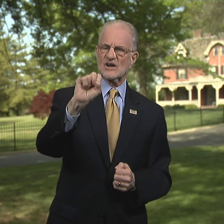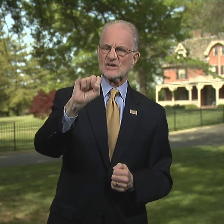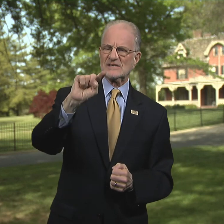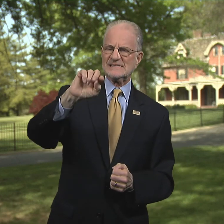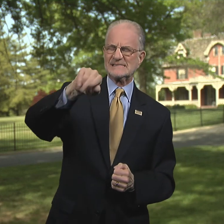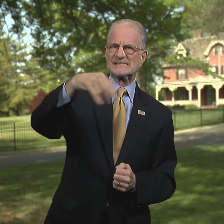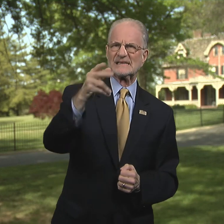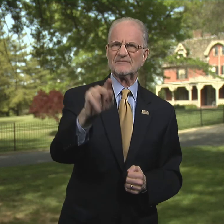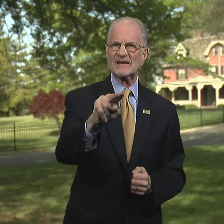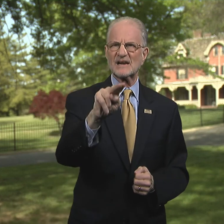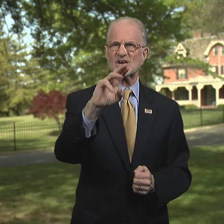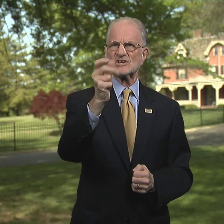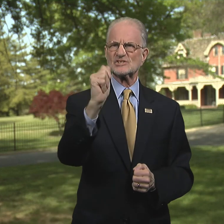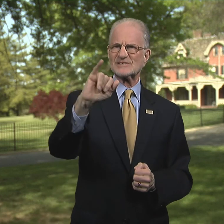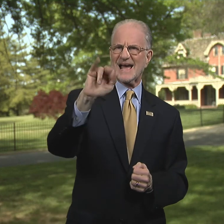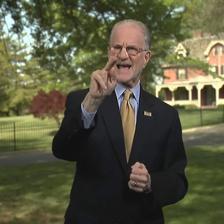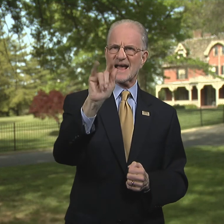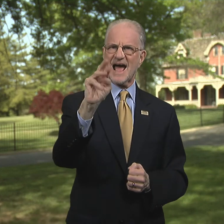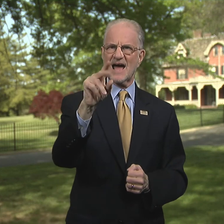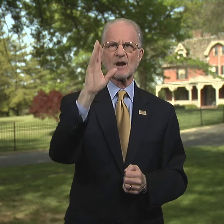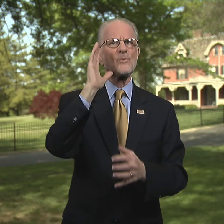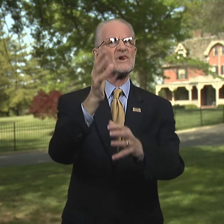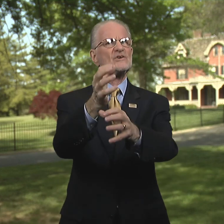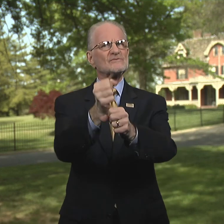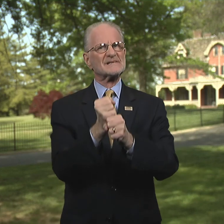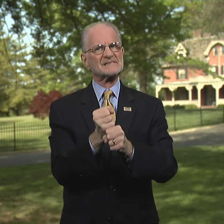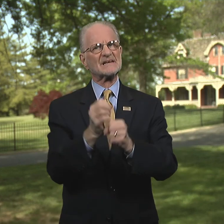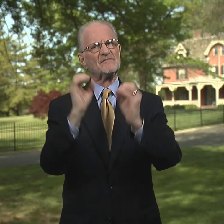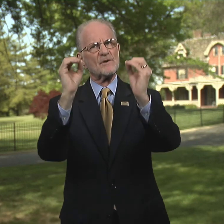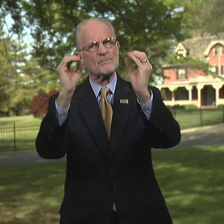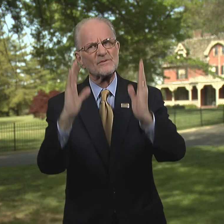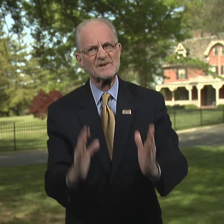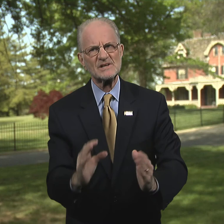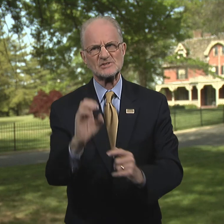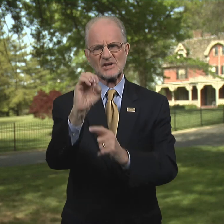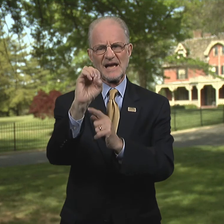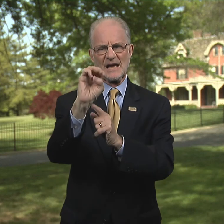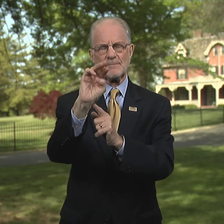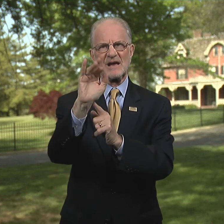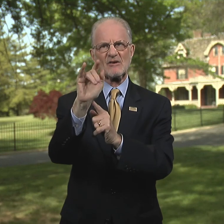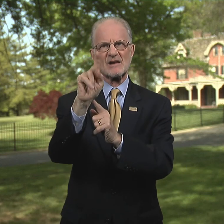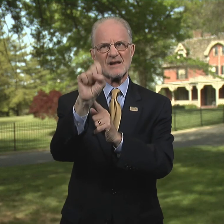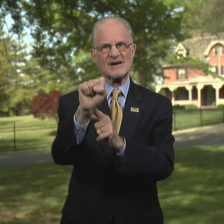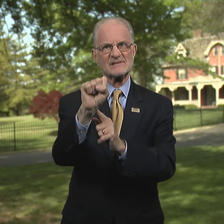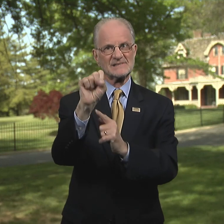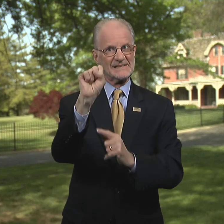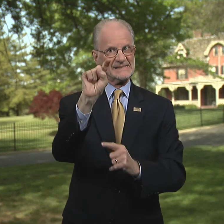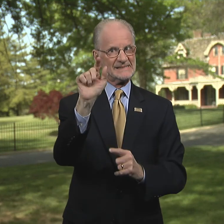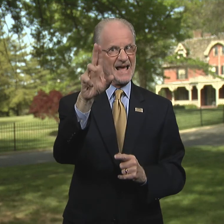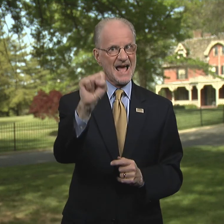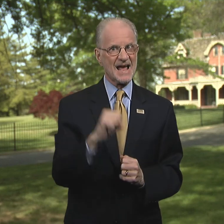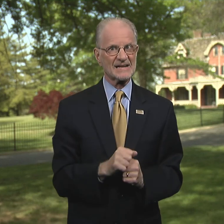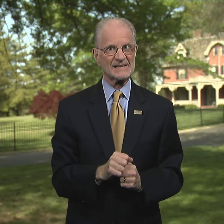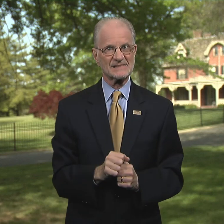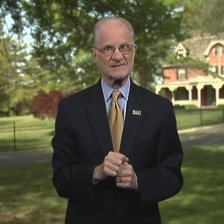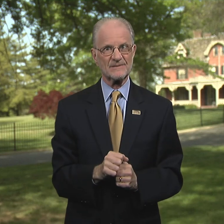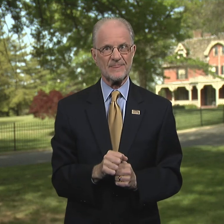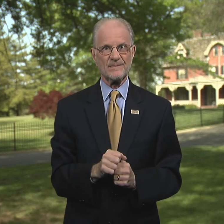Dr. Stephen Chaikind will receive professor emeritus status.